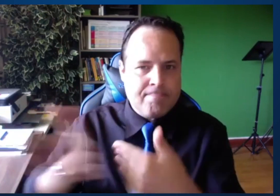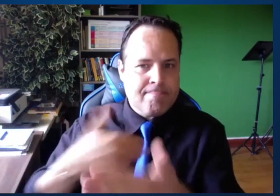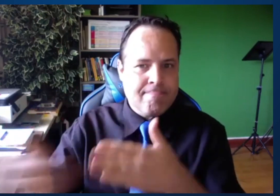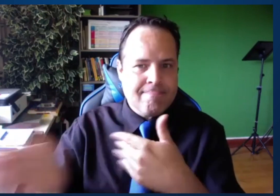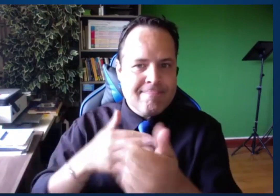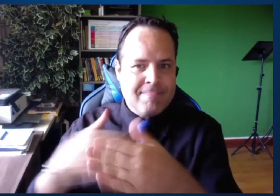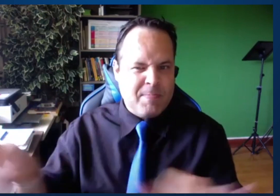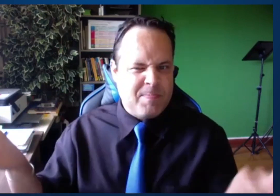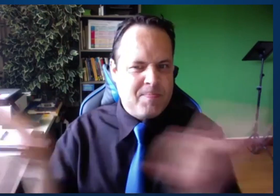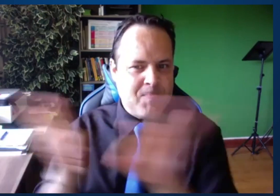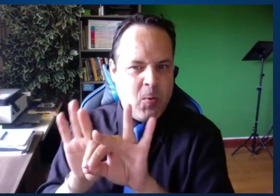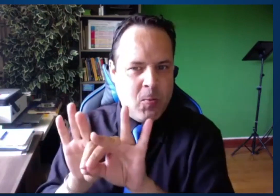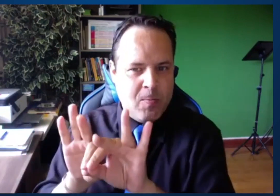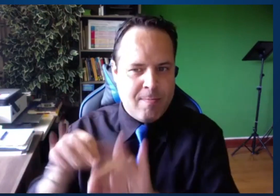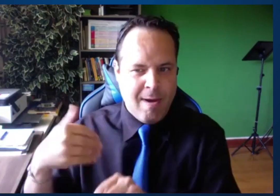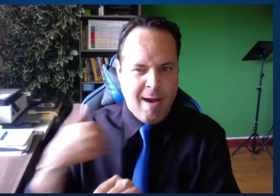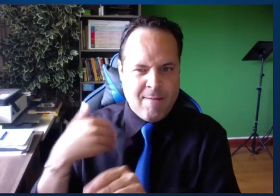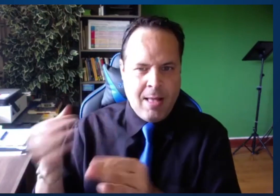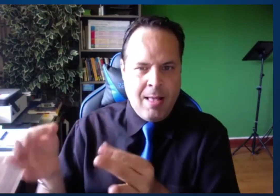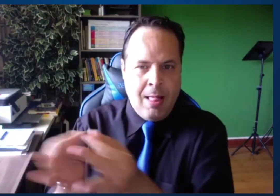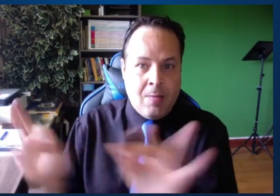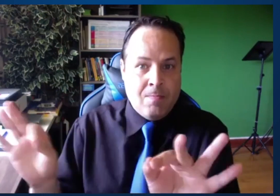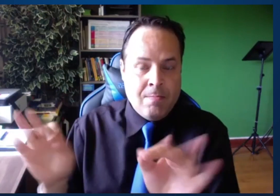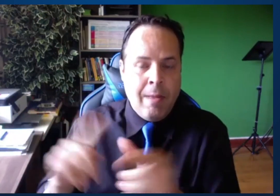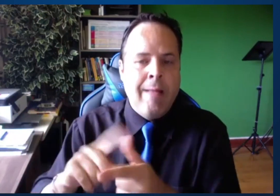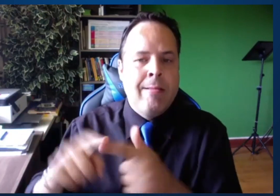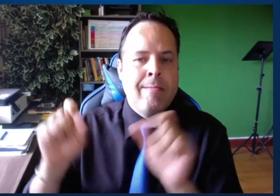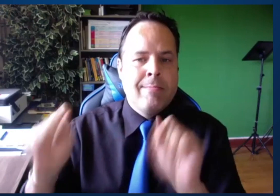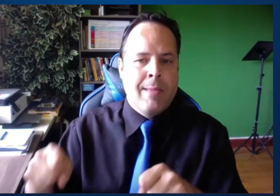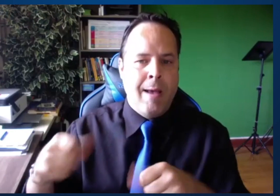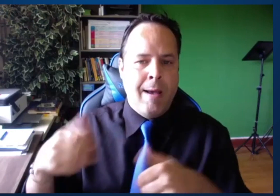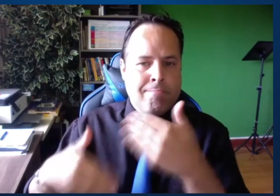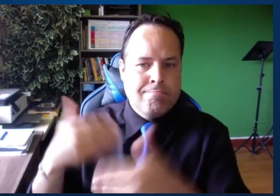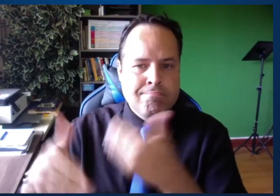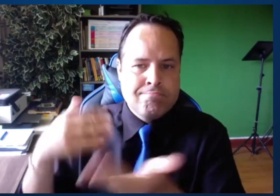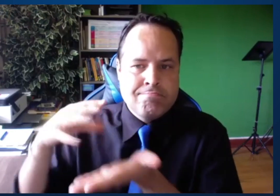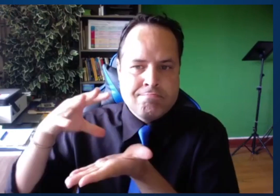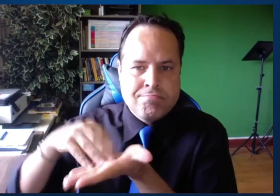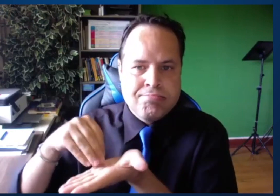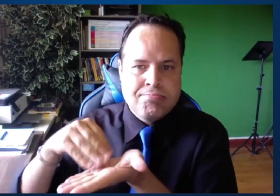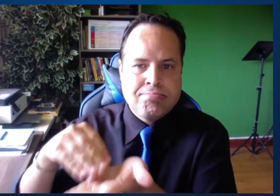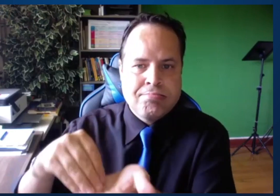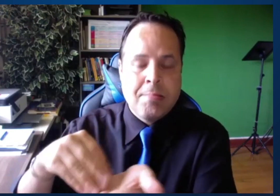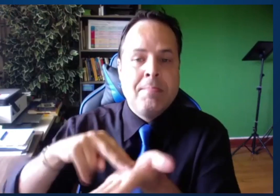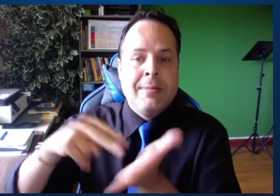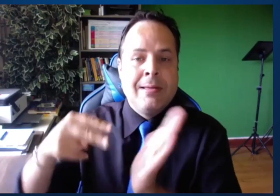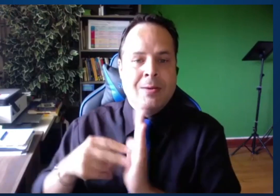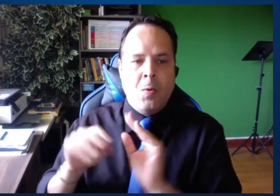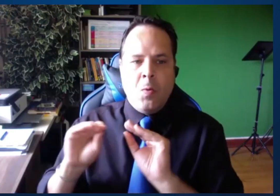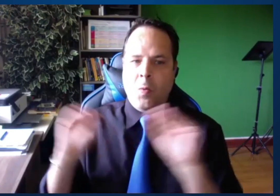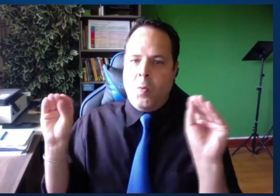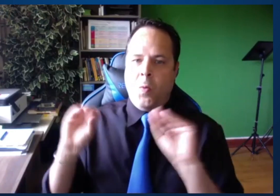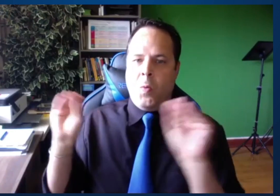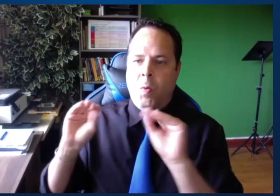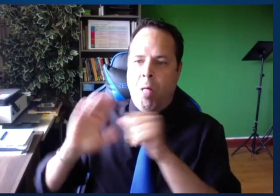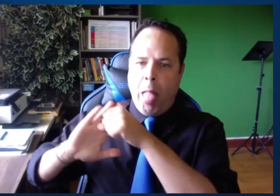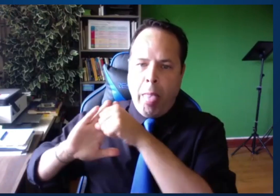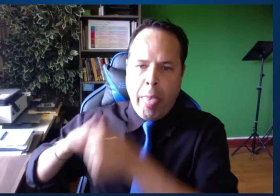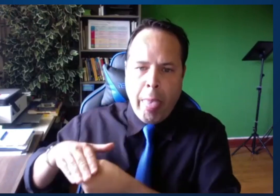Wow. Thank you, Michael. That's amazing. A lot to think about our learners perspective.